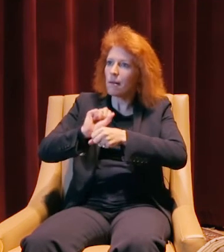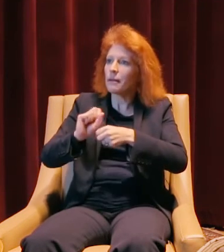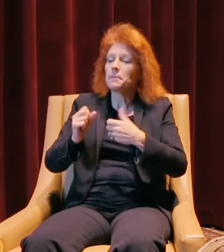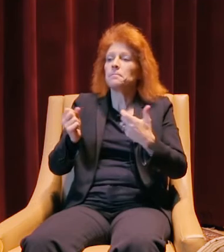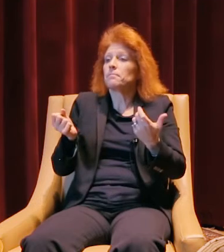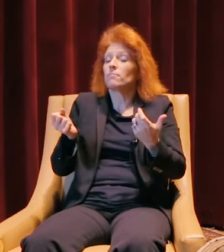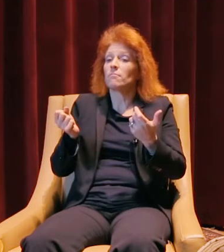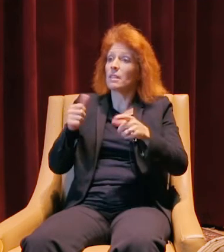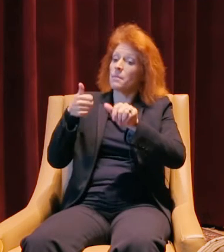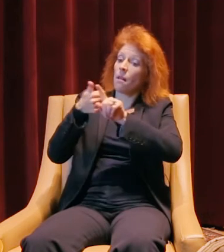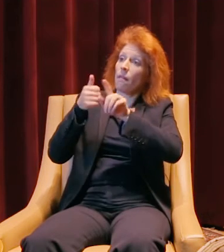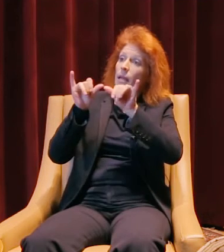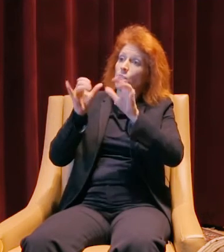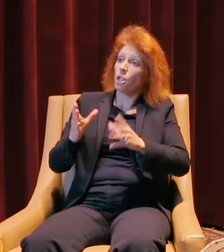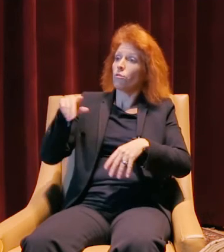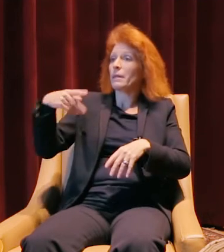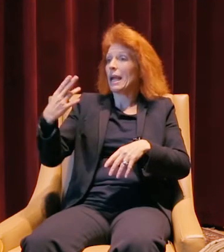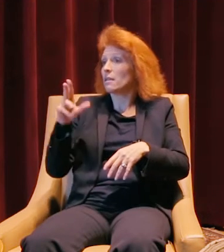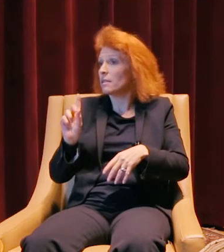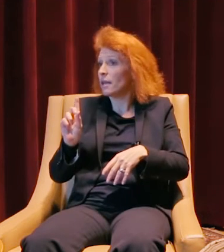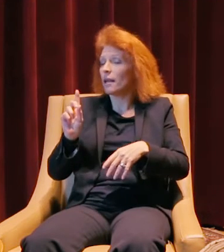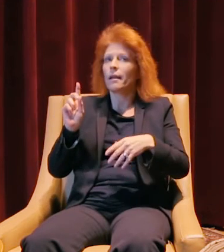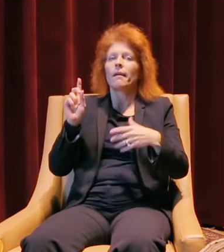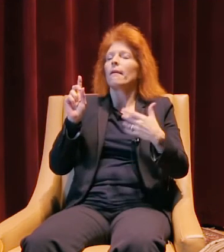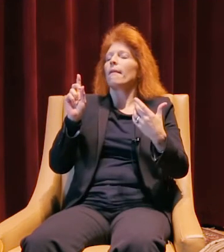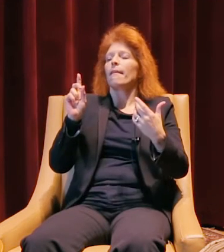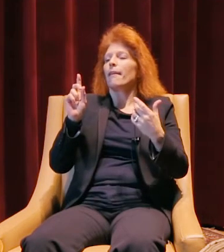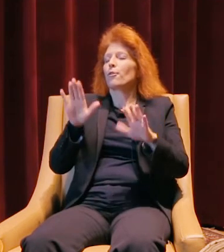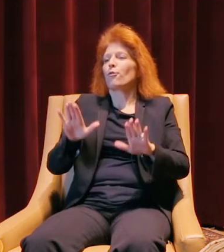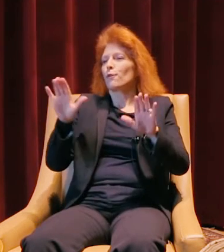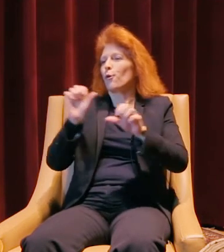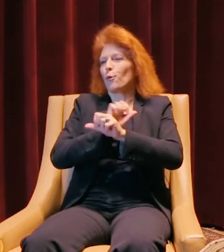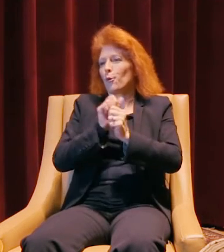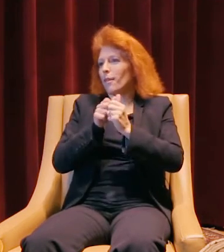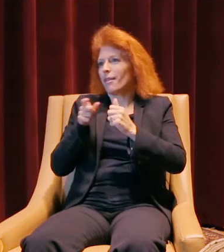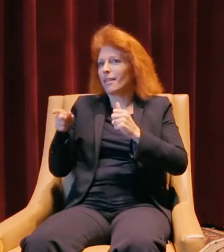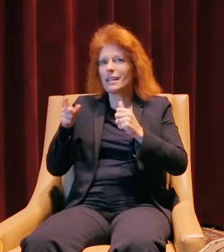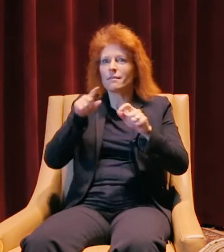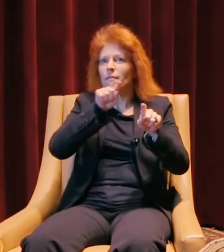he's an engineer, PhD, it's been great to be able to work with all these intelligent people,